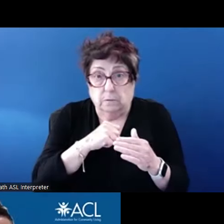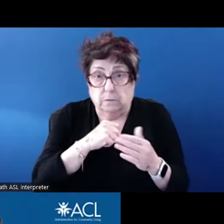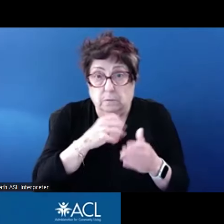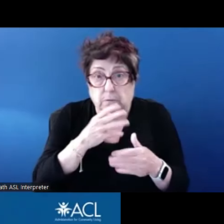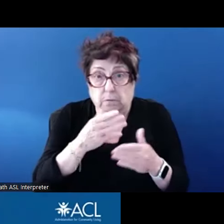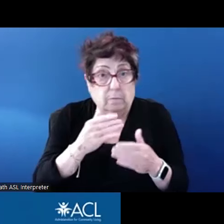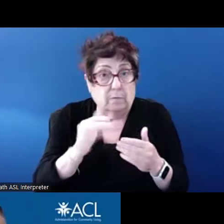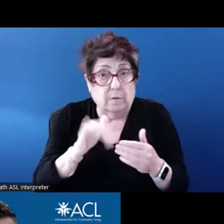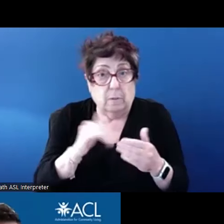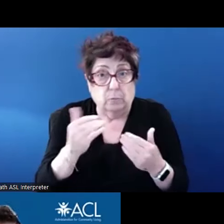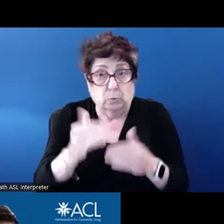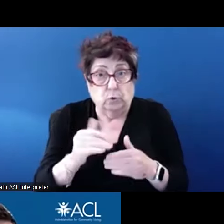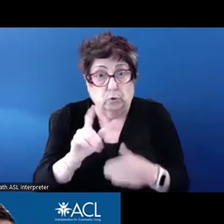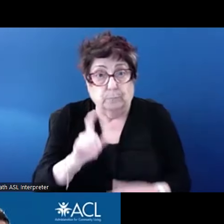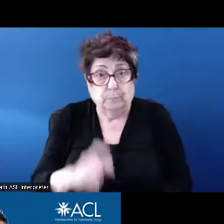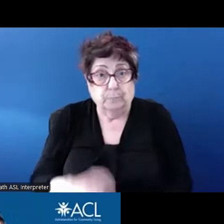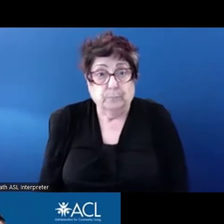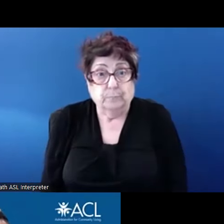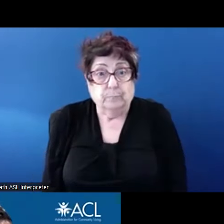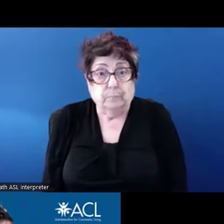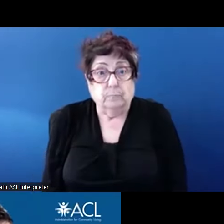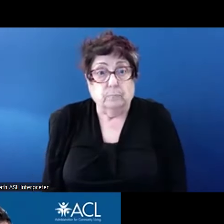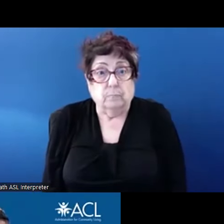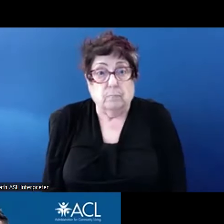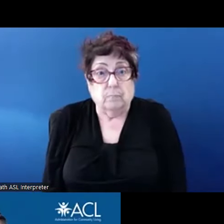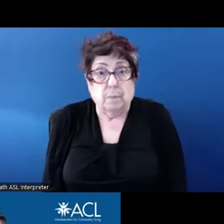I think Emily, you should jump